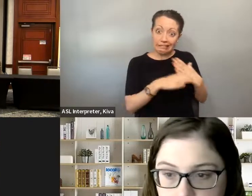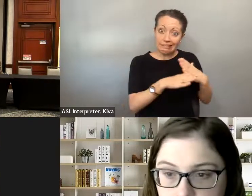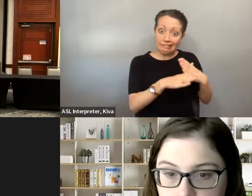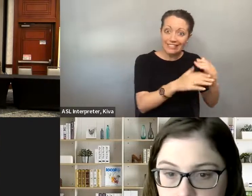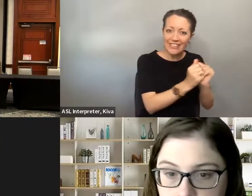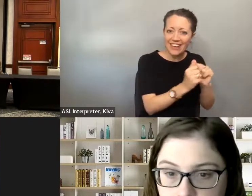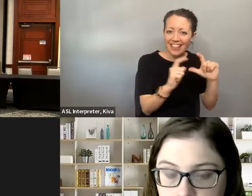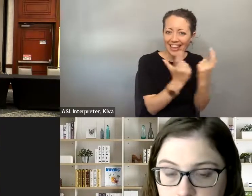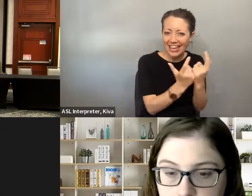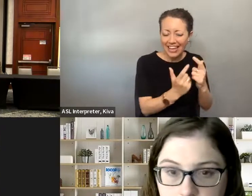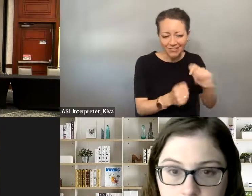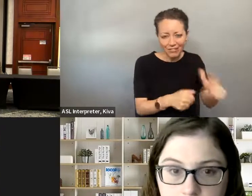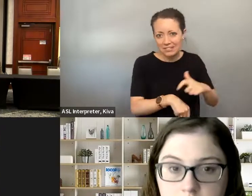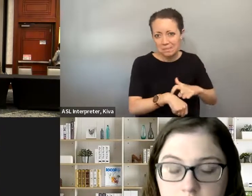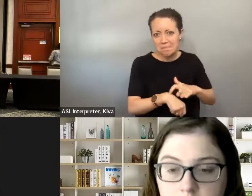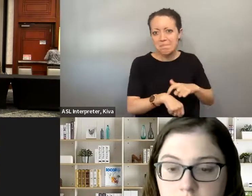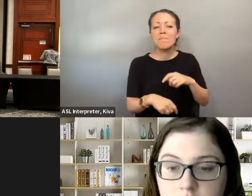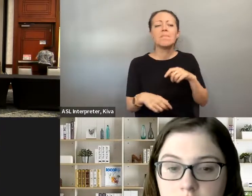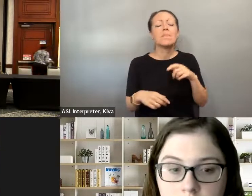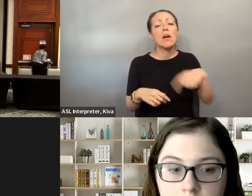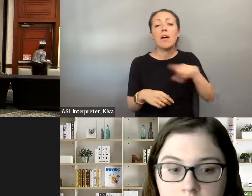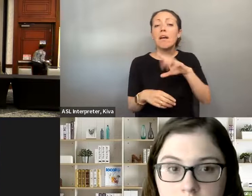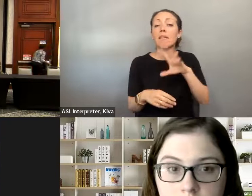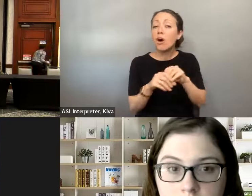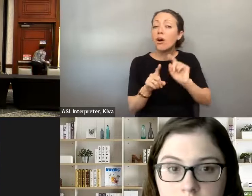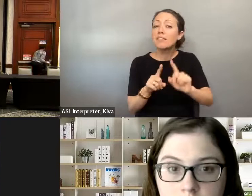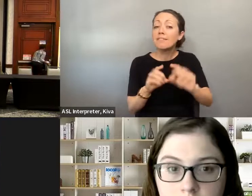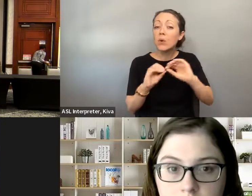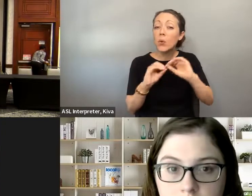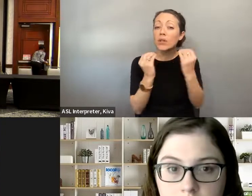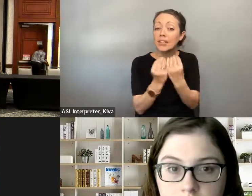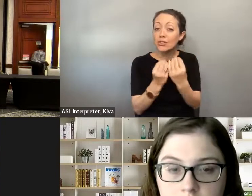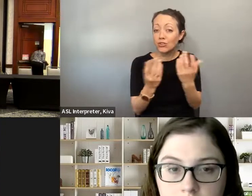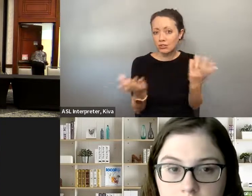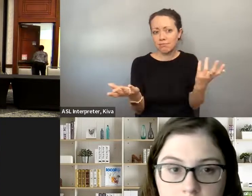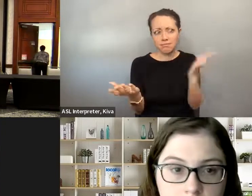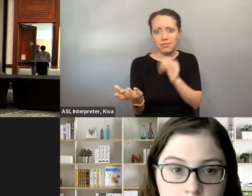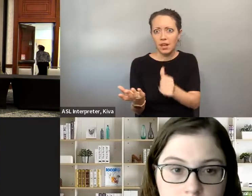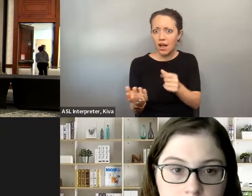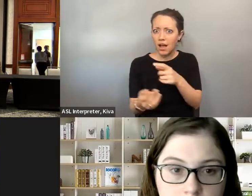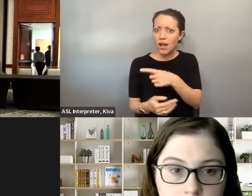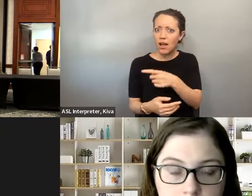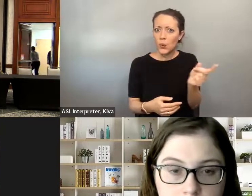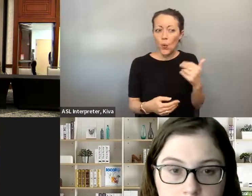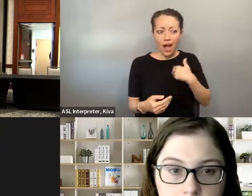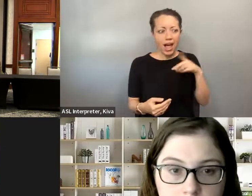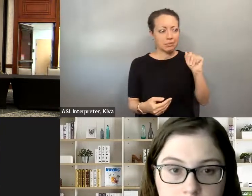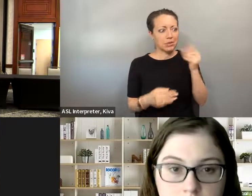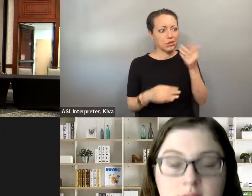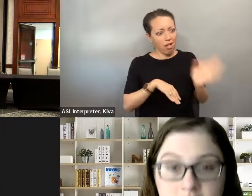important that I was a member of the league, the league gained a lot of information from that as well, and so a Also was really important that I was member of the League The League gained a lot of information from that, as well and so a lot of the organizations you're involved with as was mentioned.